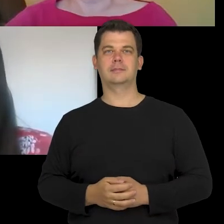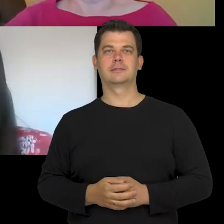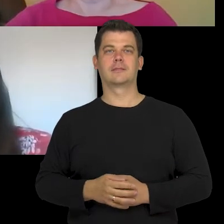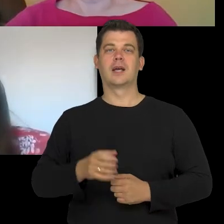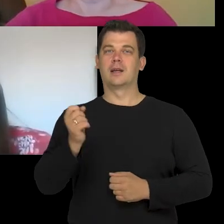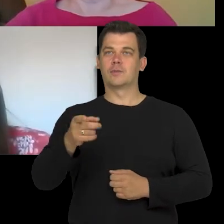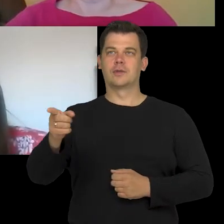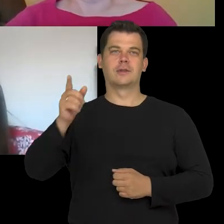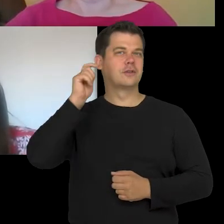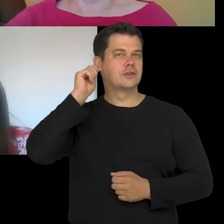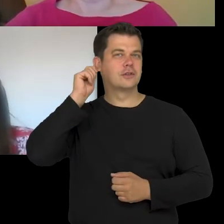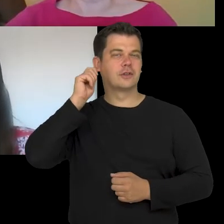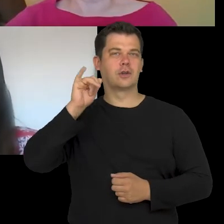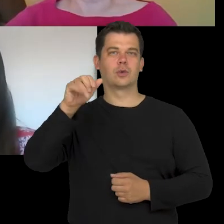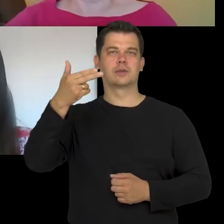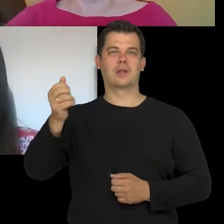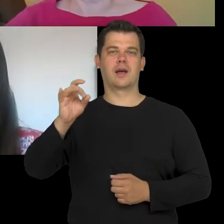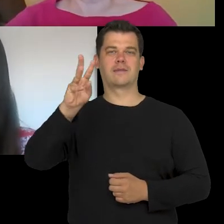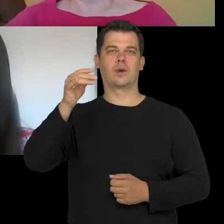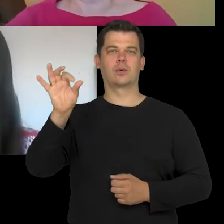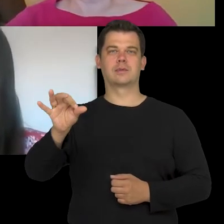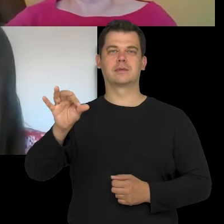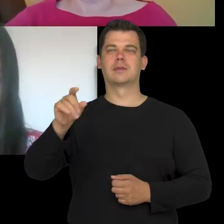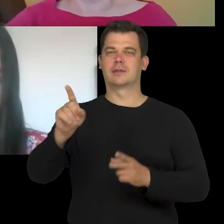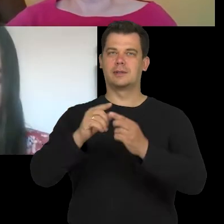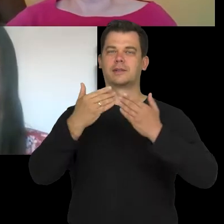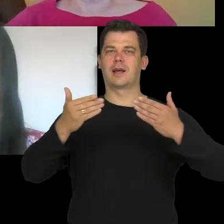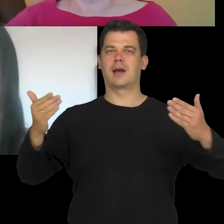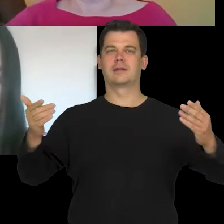We are also joined by Justyna Wielgus, also from Teatr 21